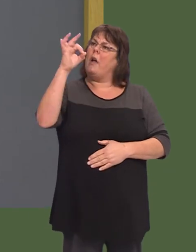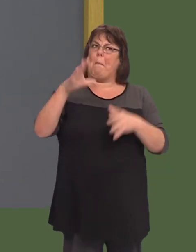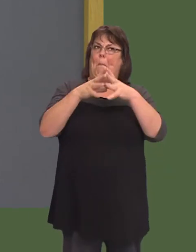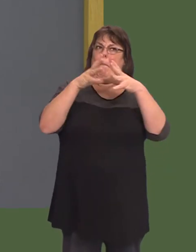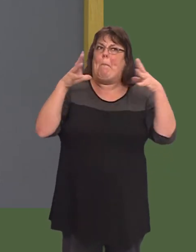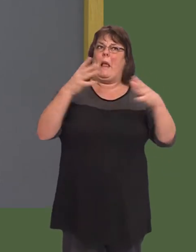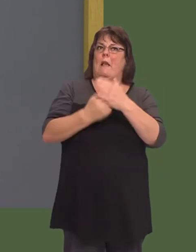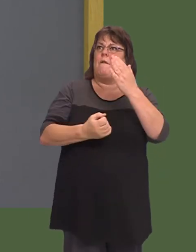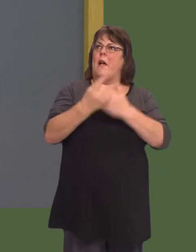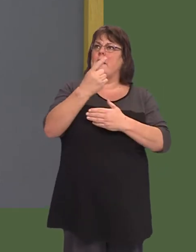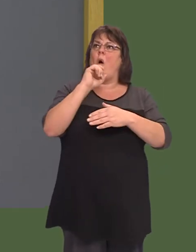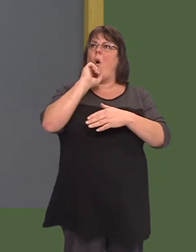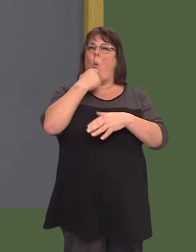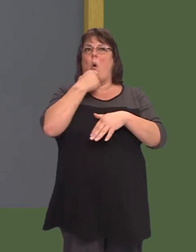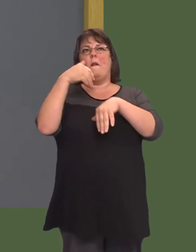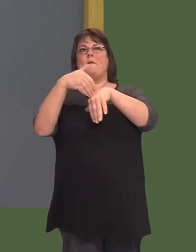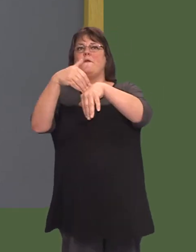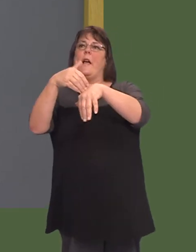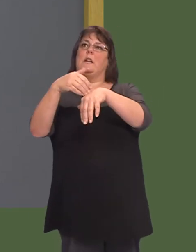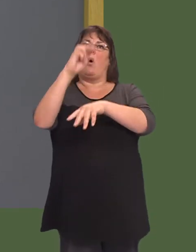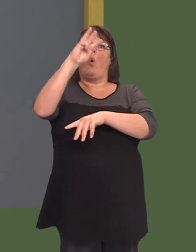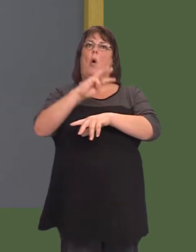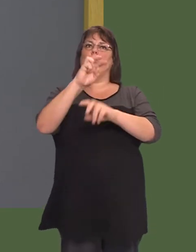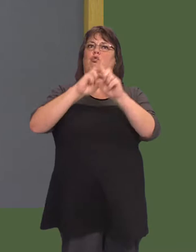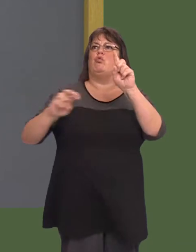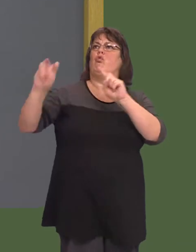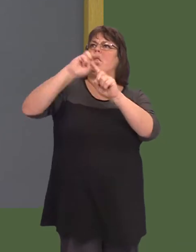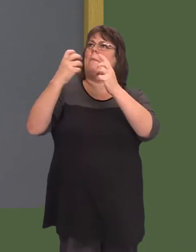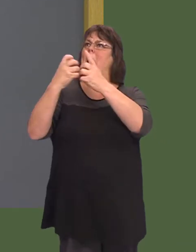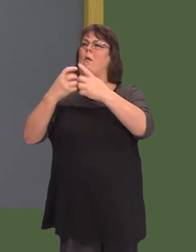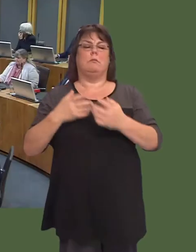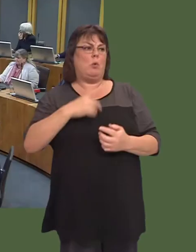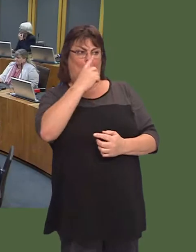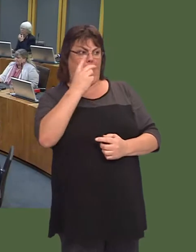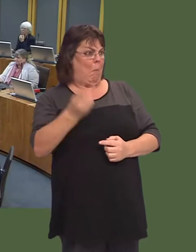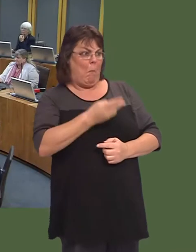large-scale international events donít harm the Welsh tourism industry? Carwyn Jones: We can have both.